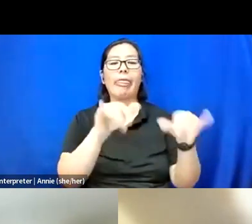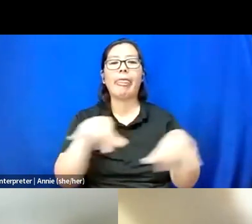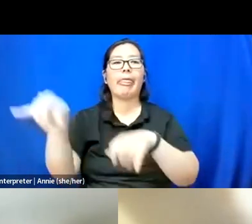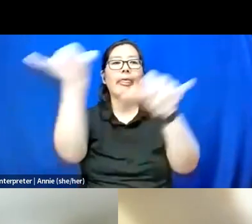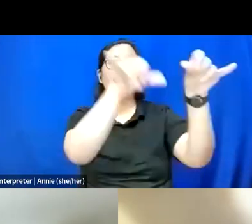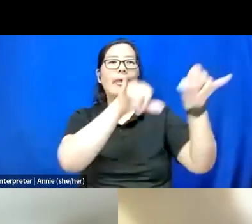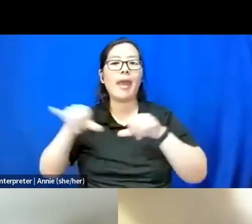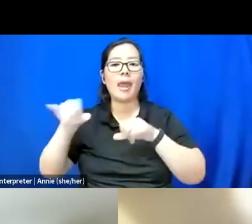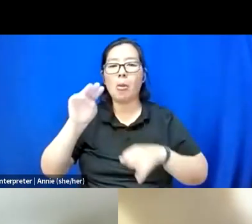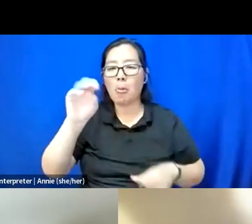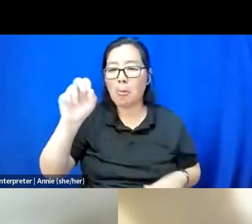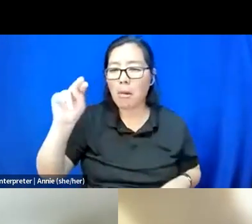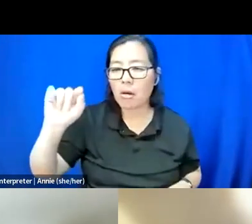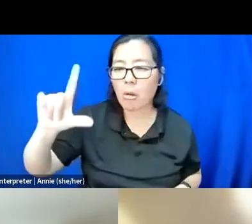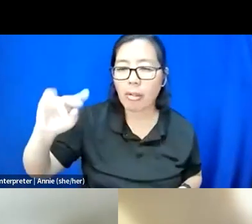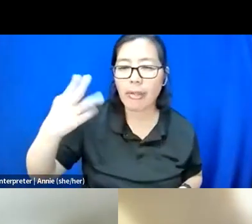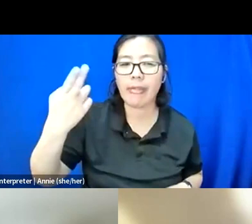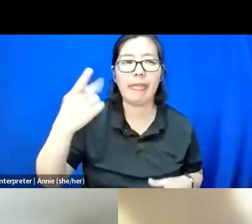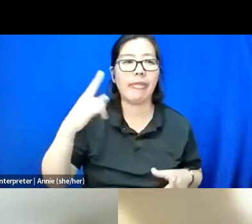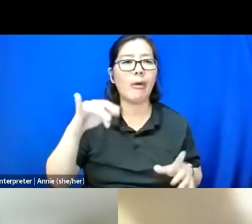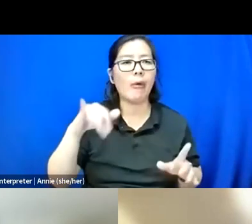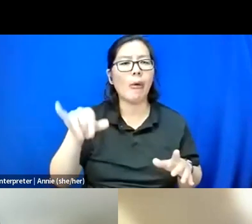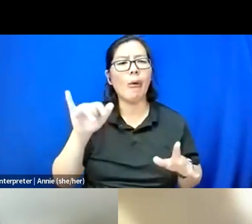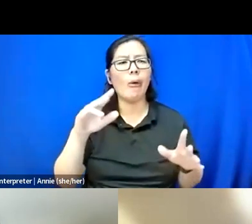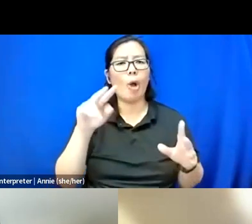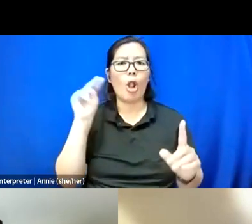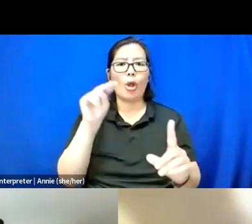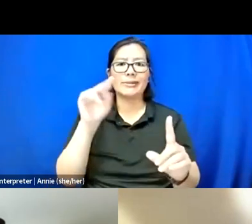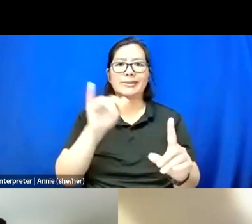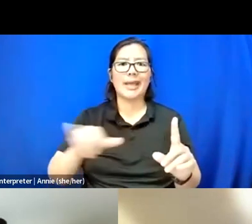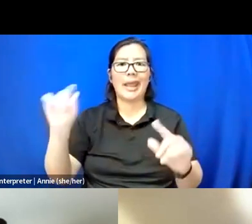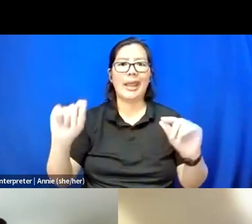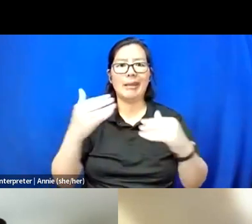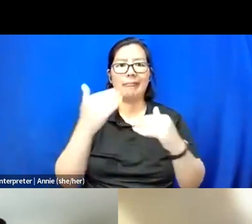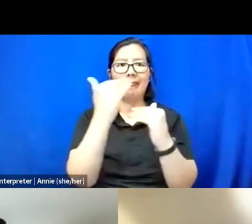And I think that's like -- can be a trap at times that, like,